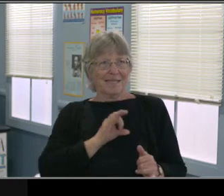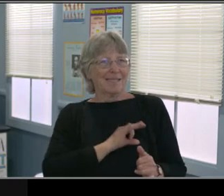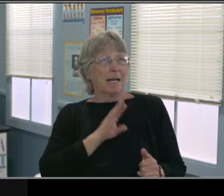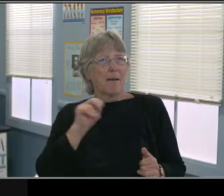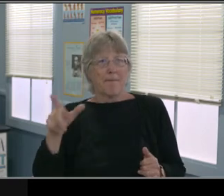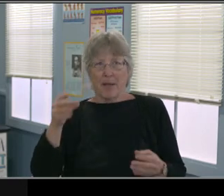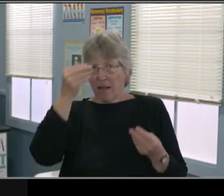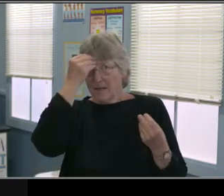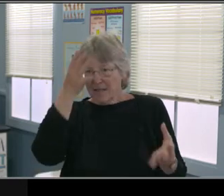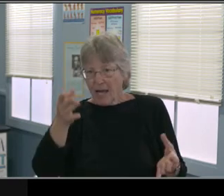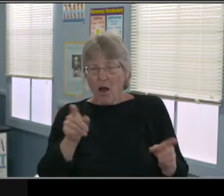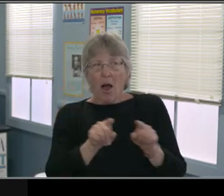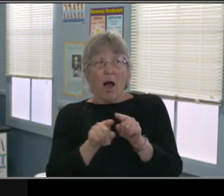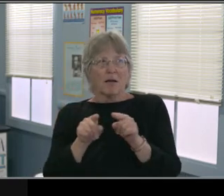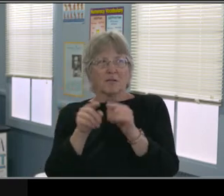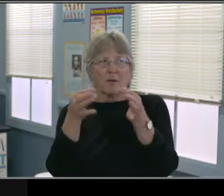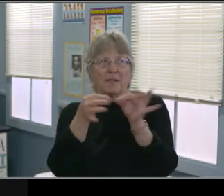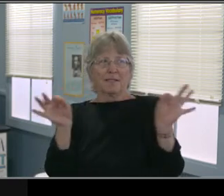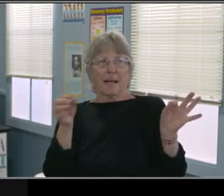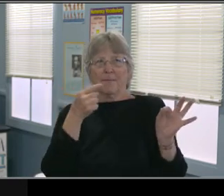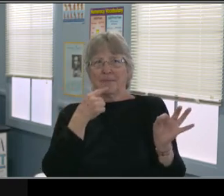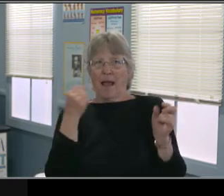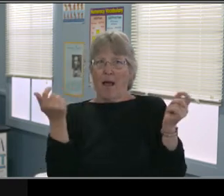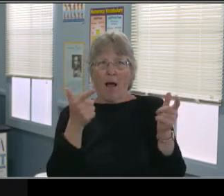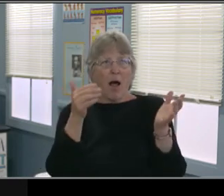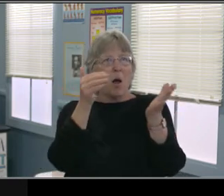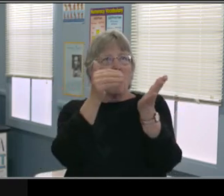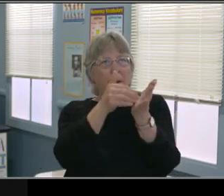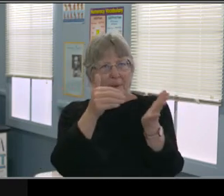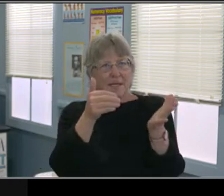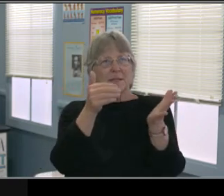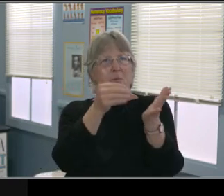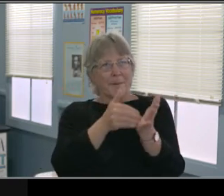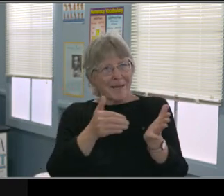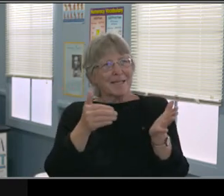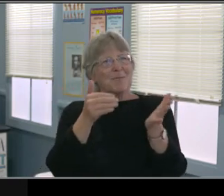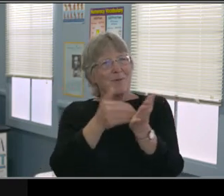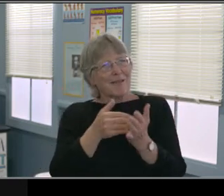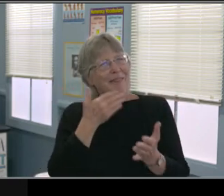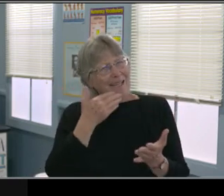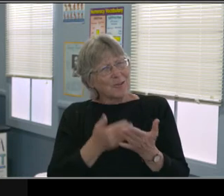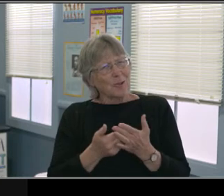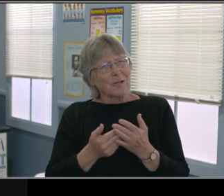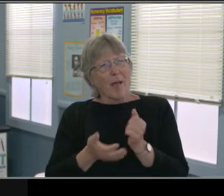So if you have a high school student and you have a student in this category, you have what's called an ITP